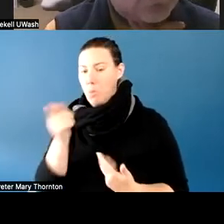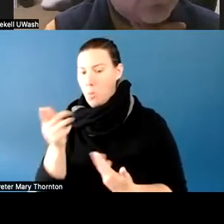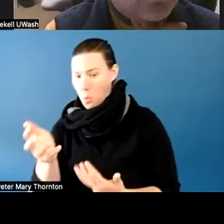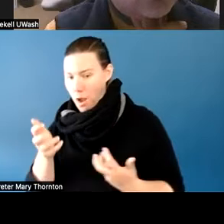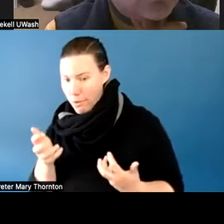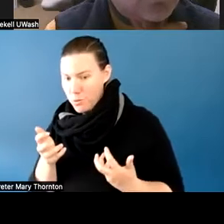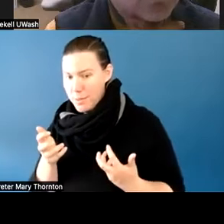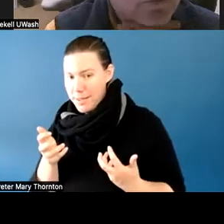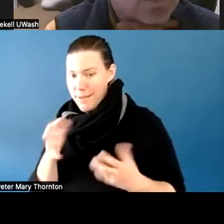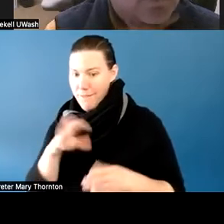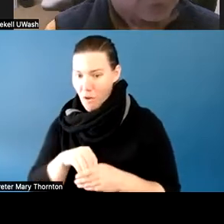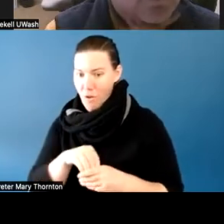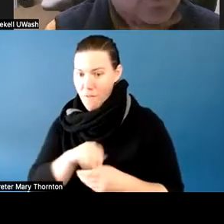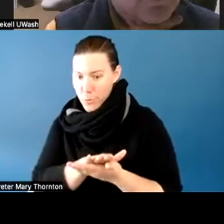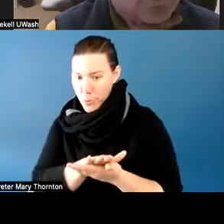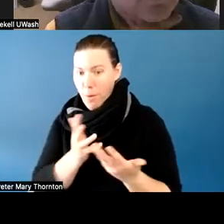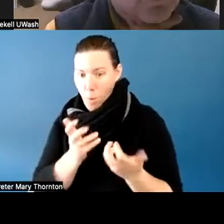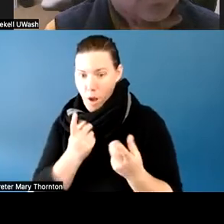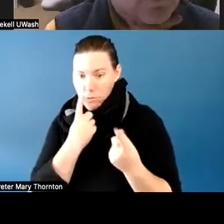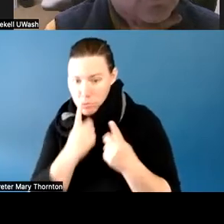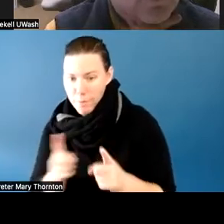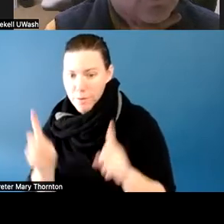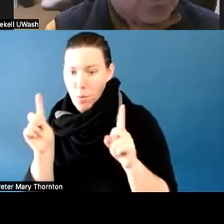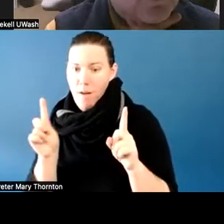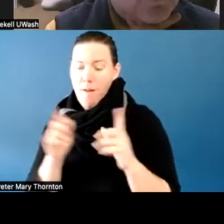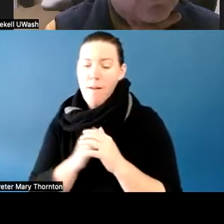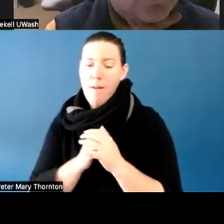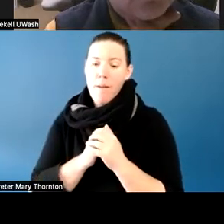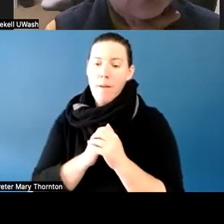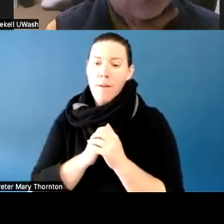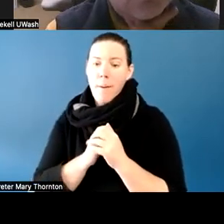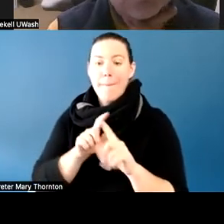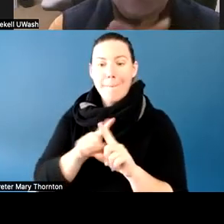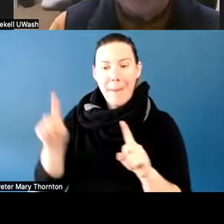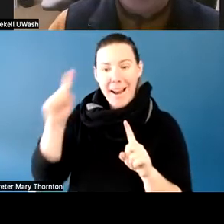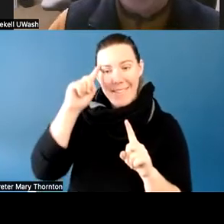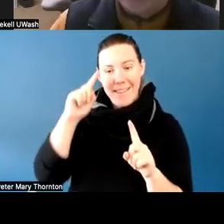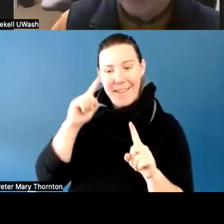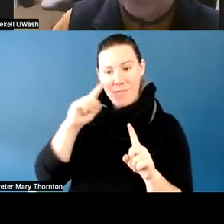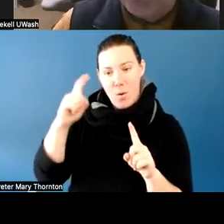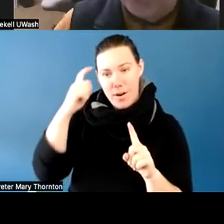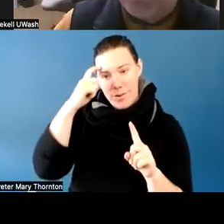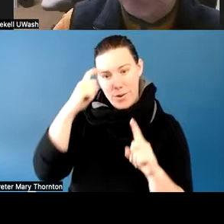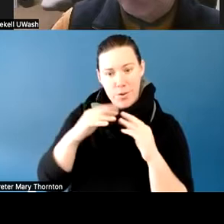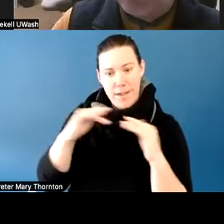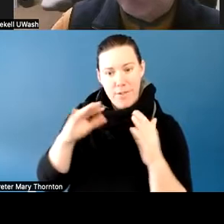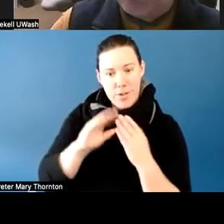and they wanted to do well. But I think for neurodiverse students-- and this could be applied to any student--